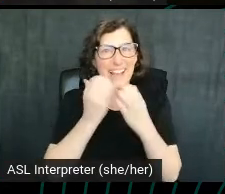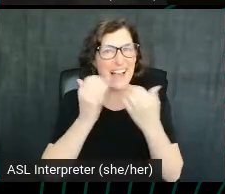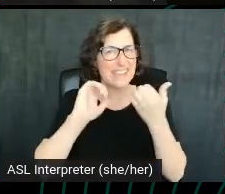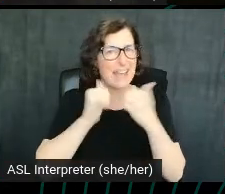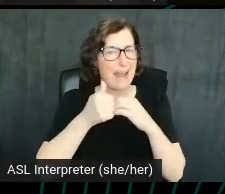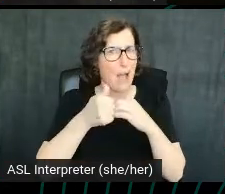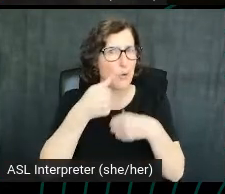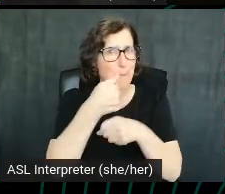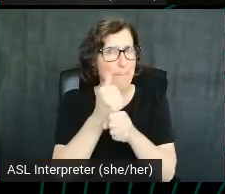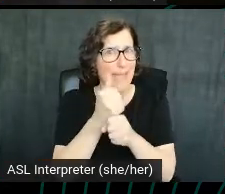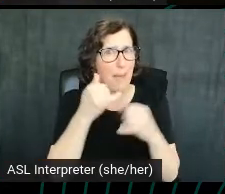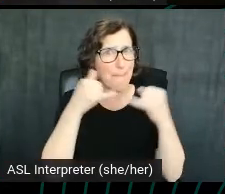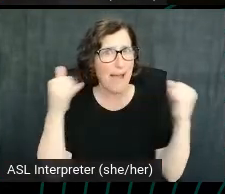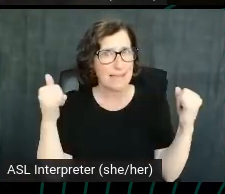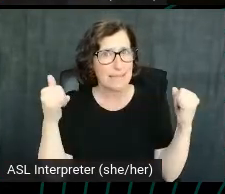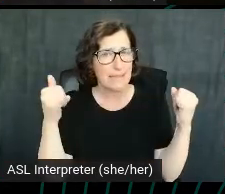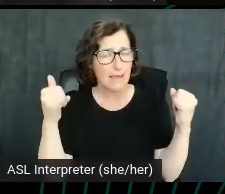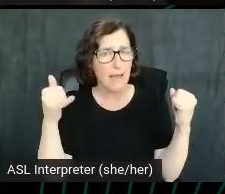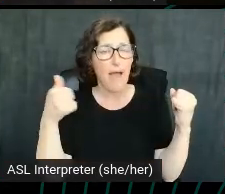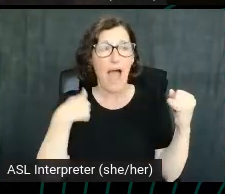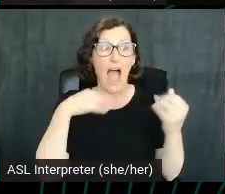I've learned everything from YouTube.